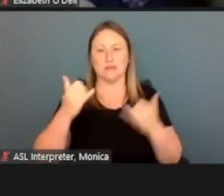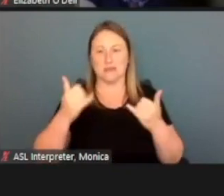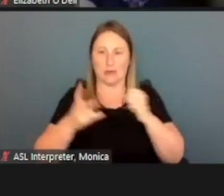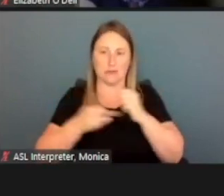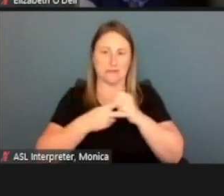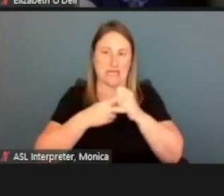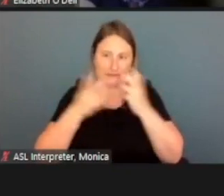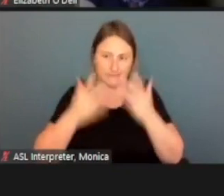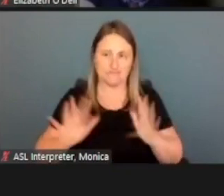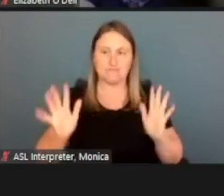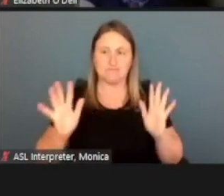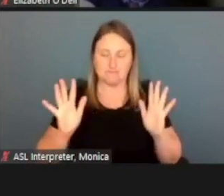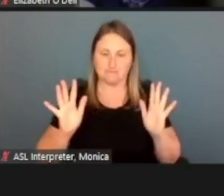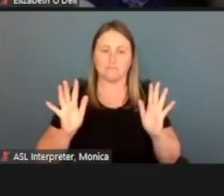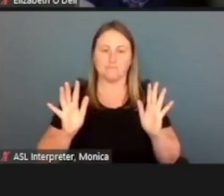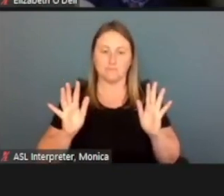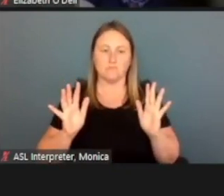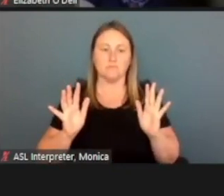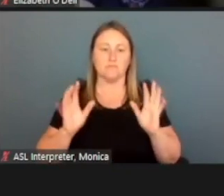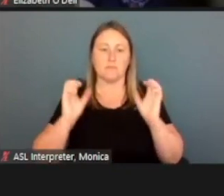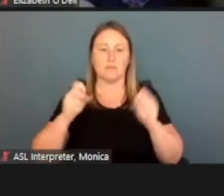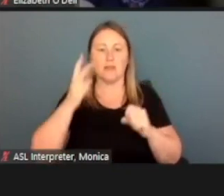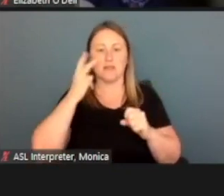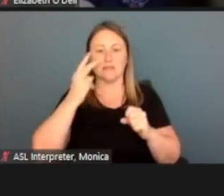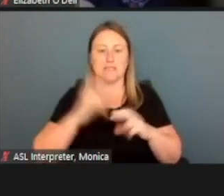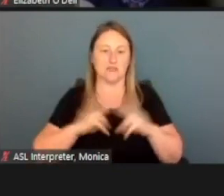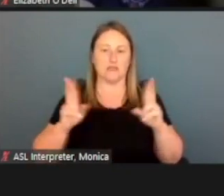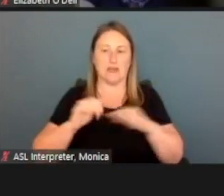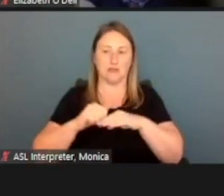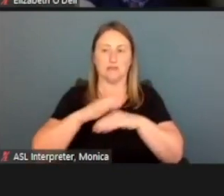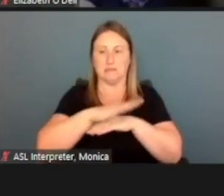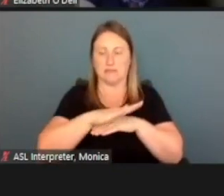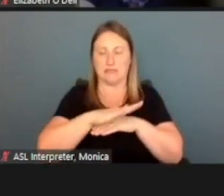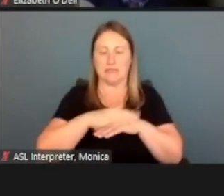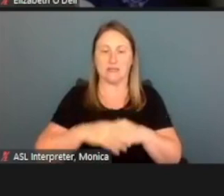And now we can see that it's ready to submit. And I have a button that allows me